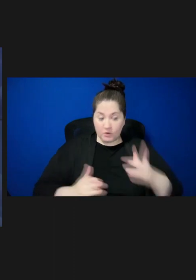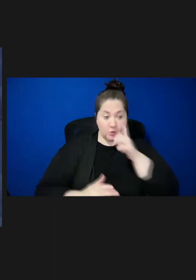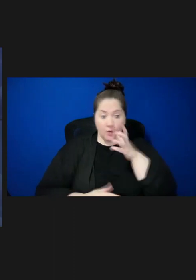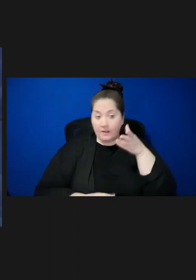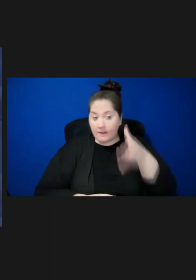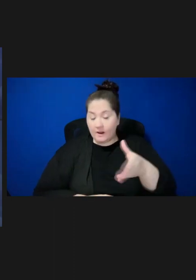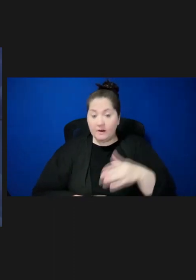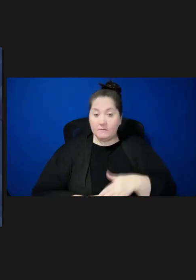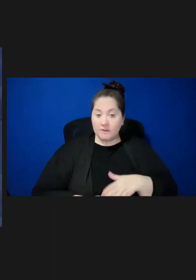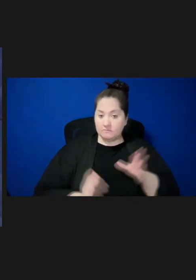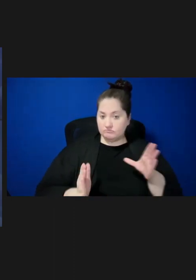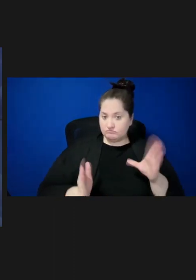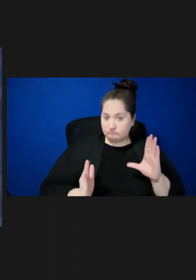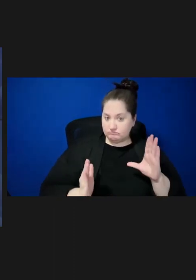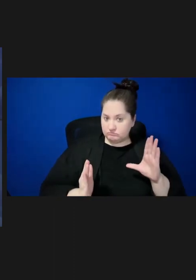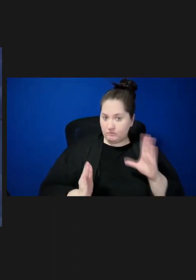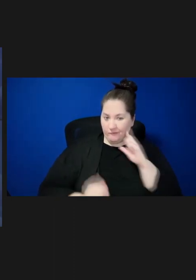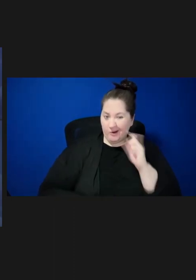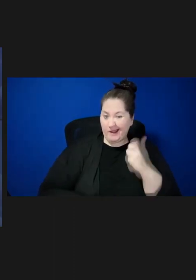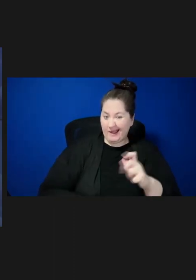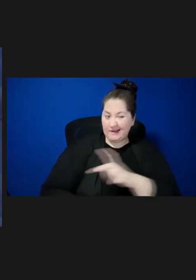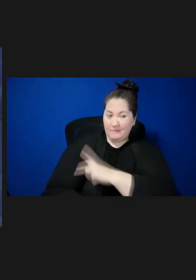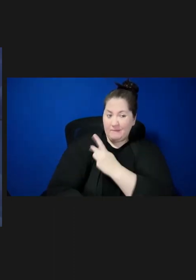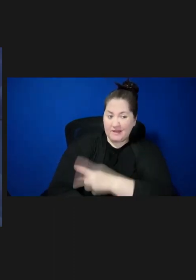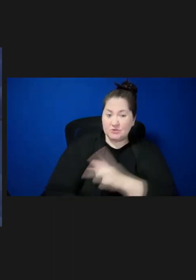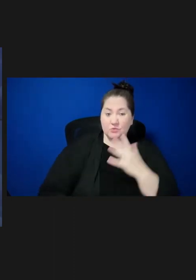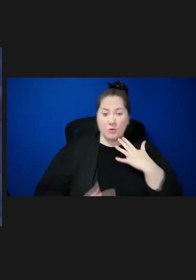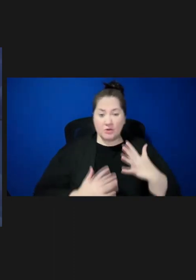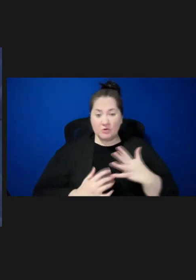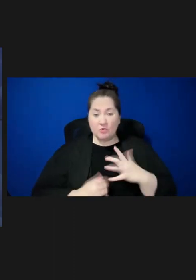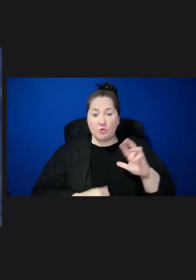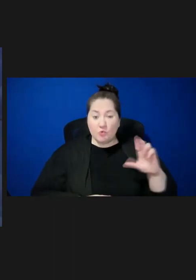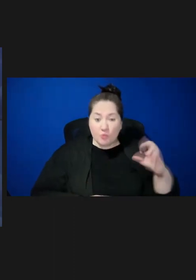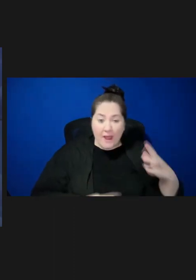alert for patients with febrile rash and measles symptoms such as cough,